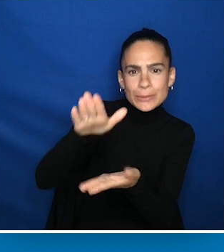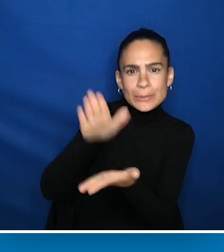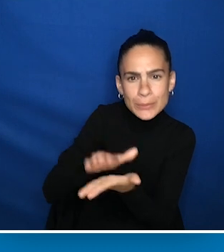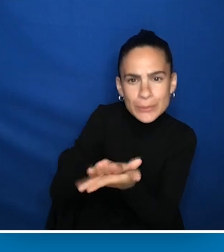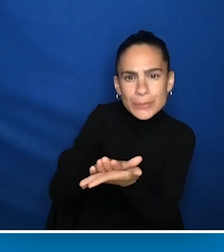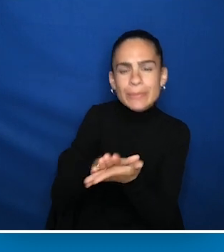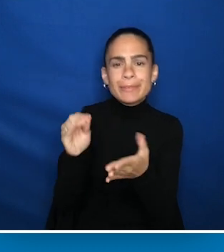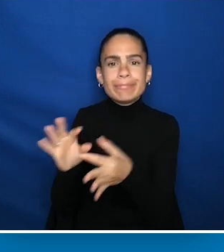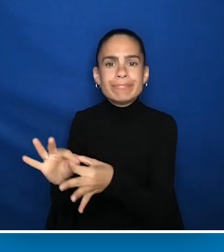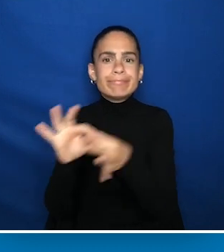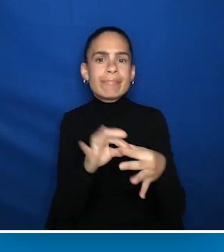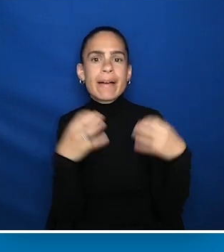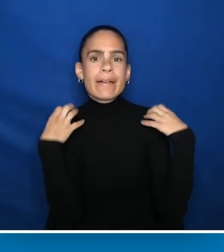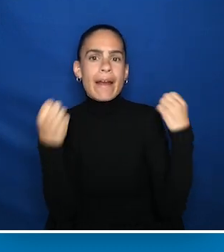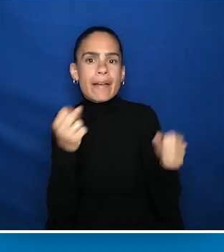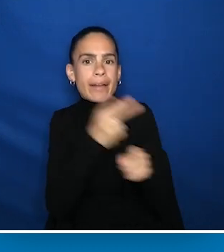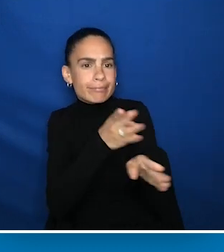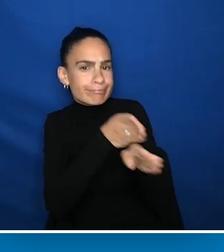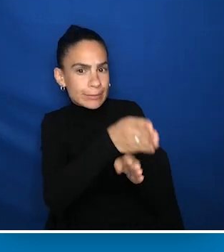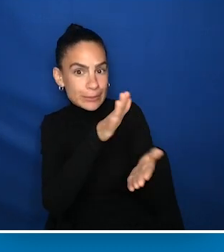as well as post-graduate residency and fellowship programs,